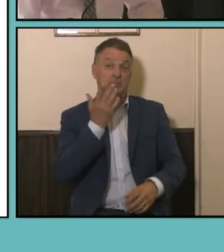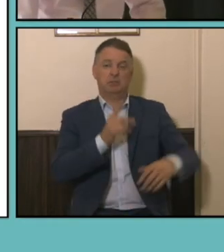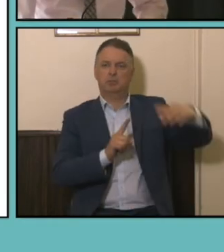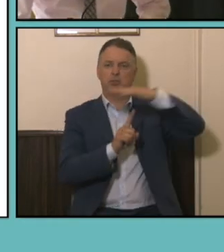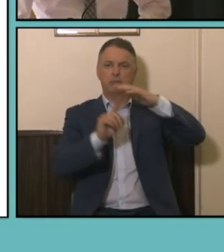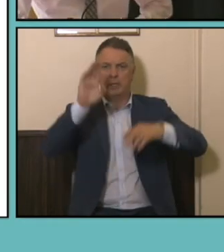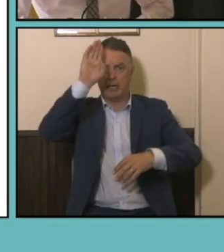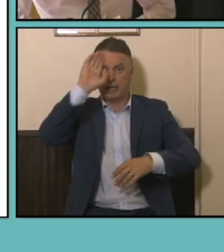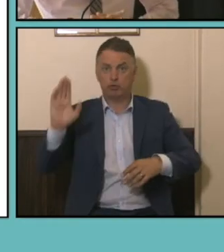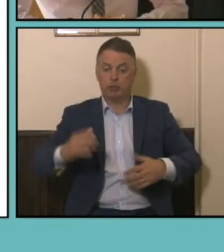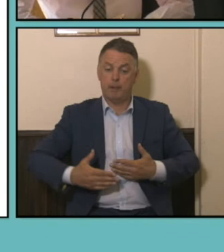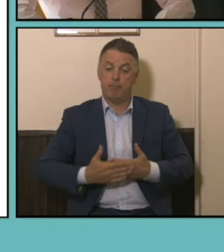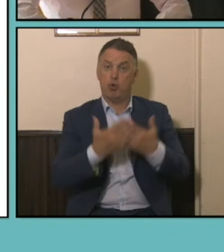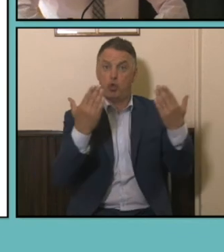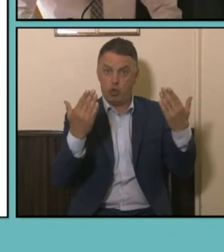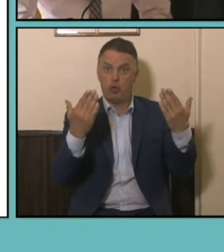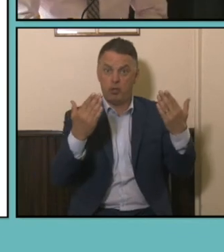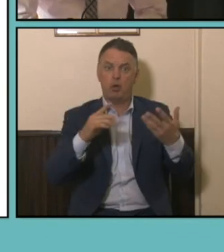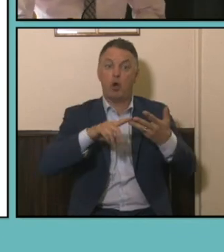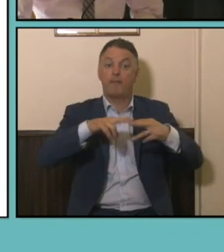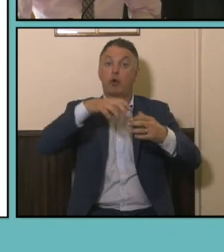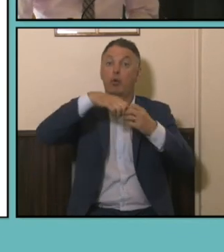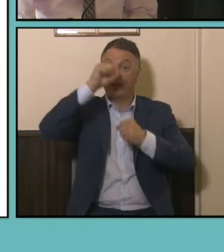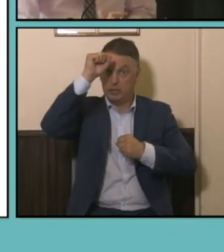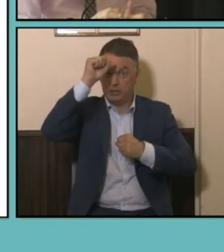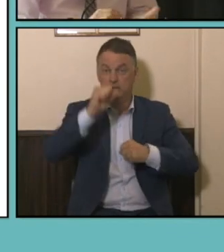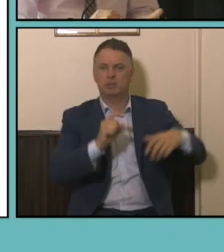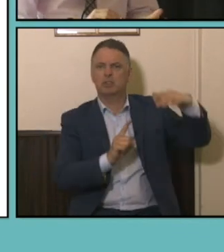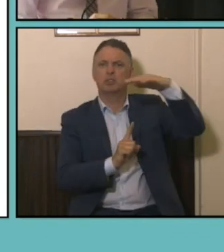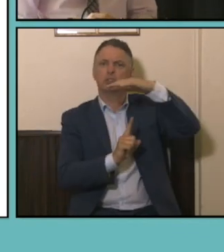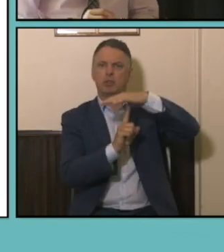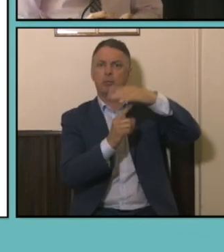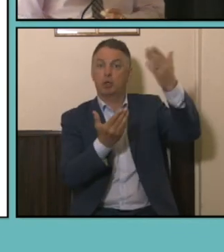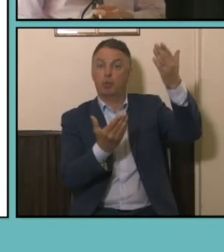birth for qualifications so what we've got at the top is a contrast between the